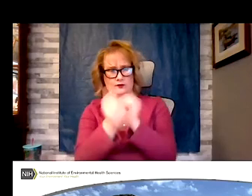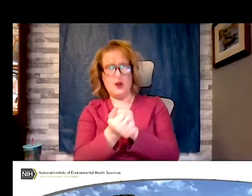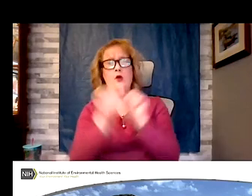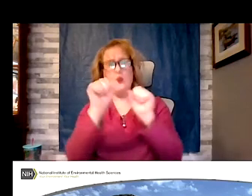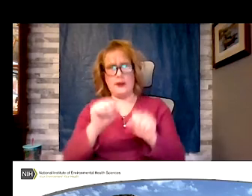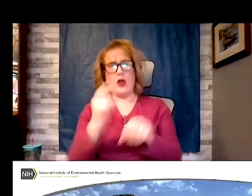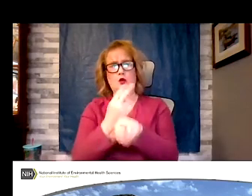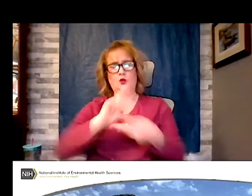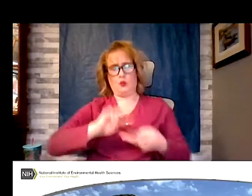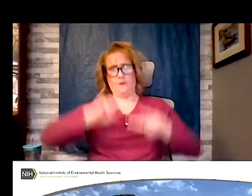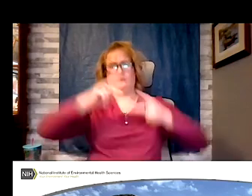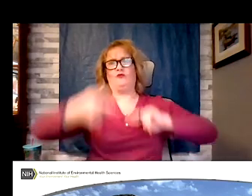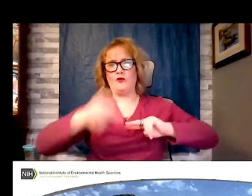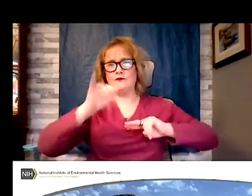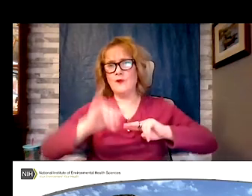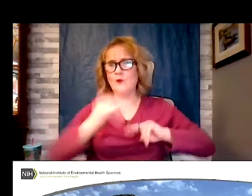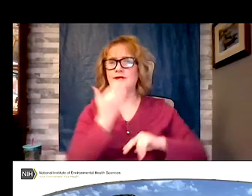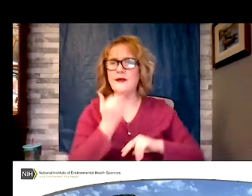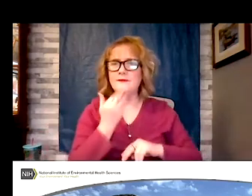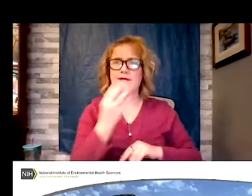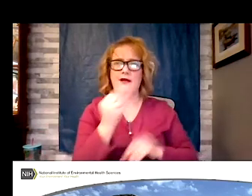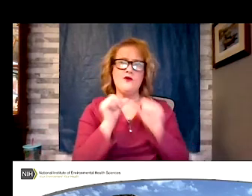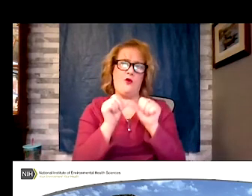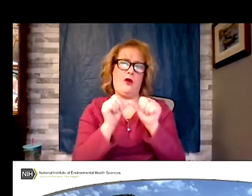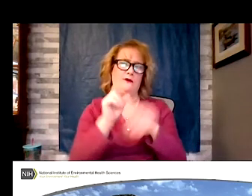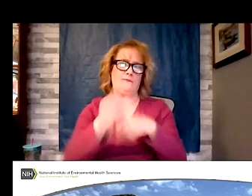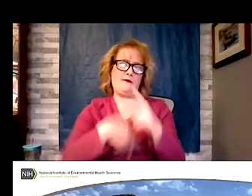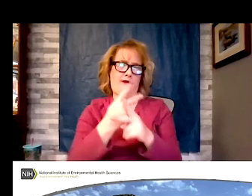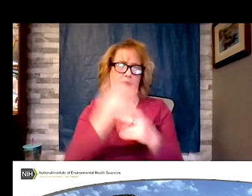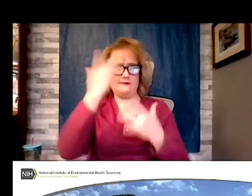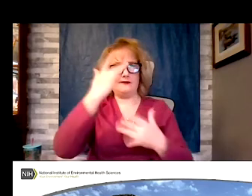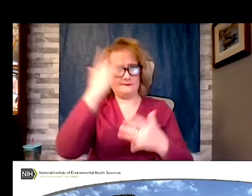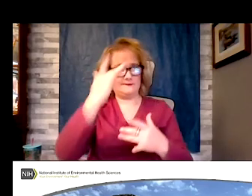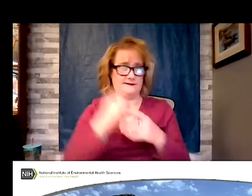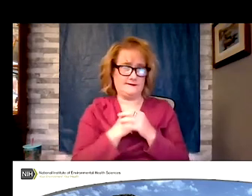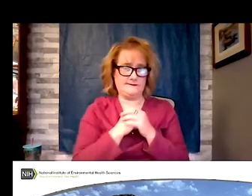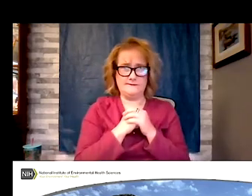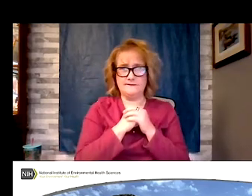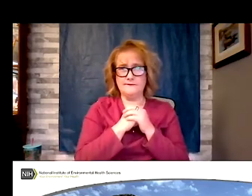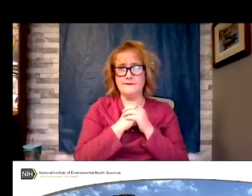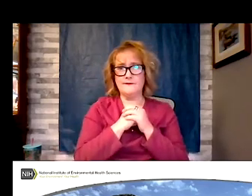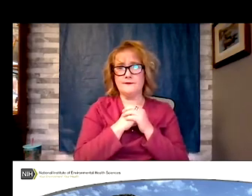chronic illnesses. Participants at the end should be able to